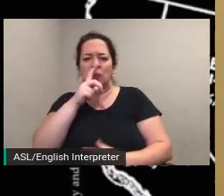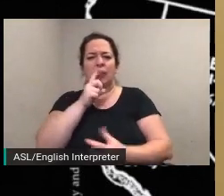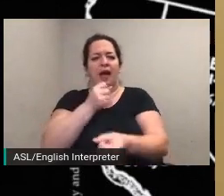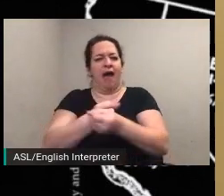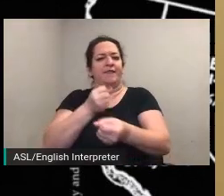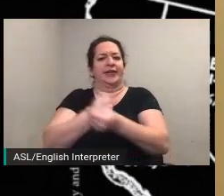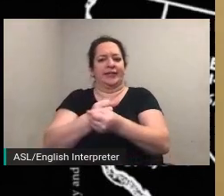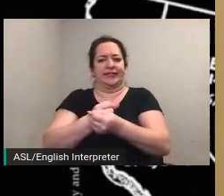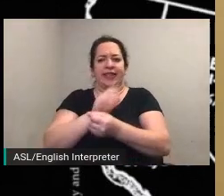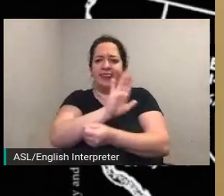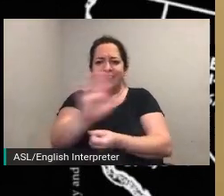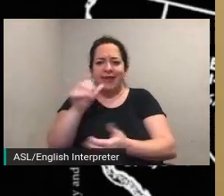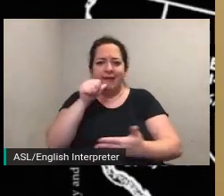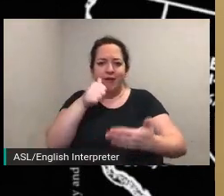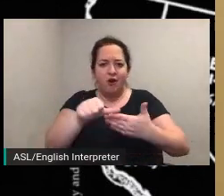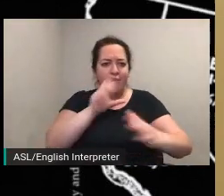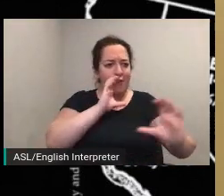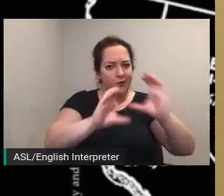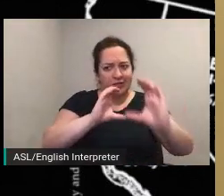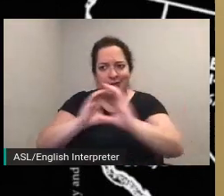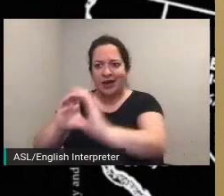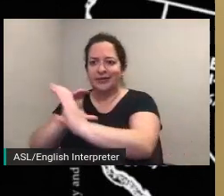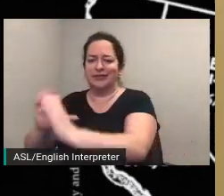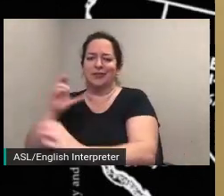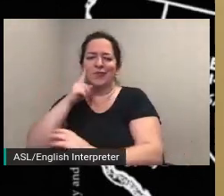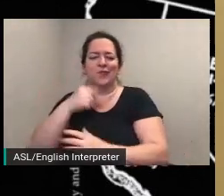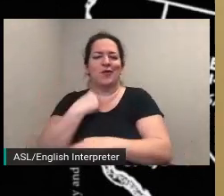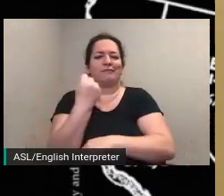the publicly accessible gis story map will be used by